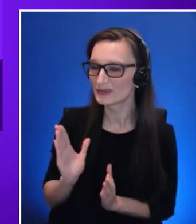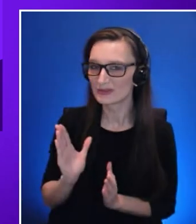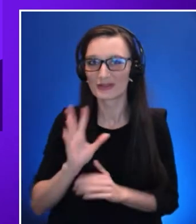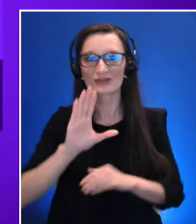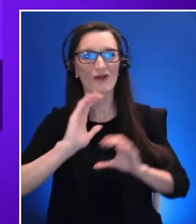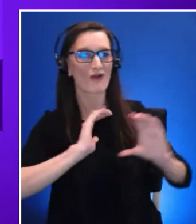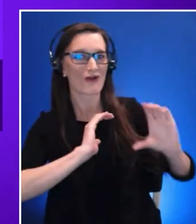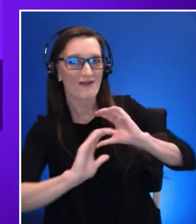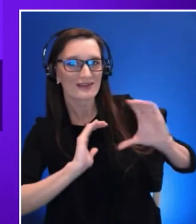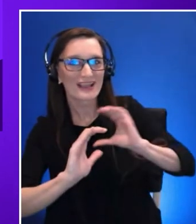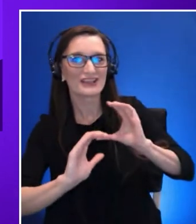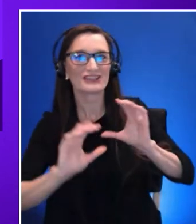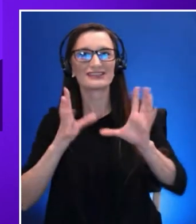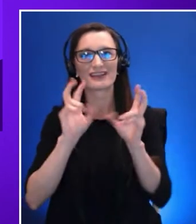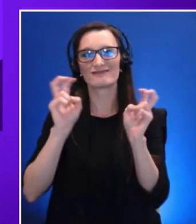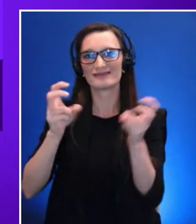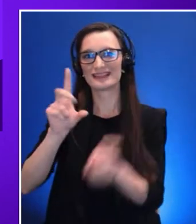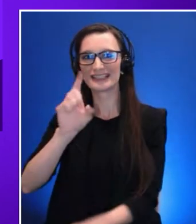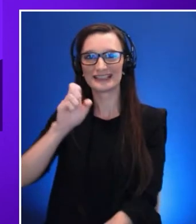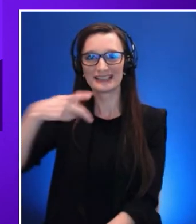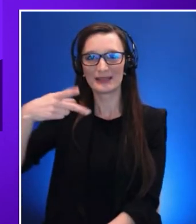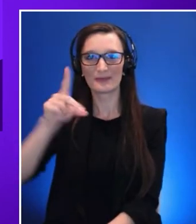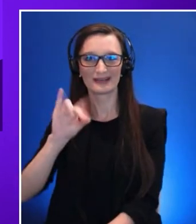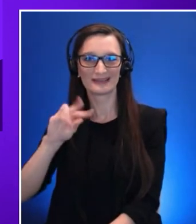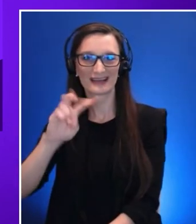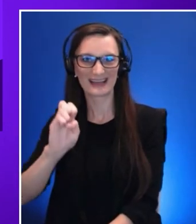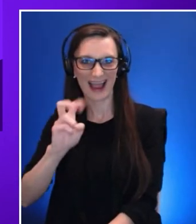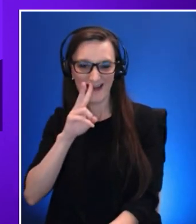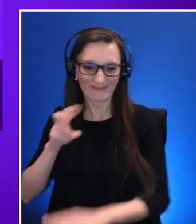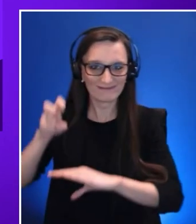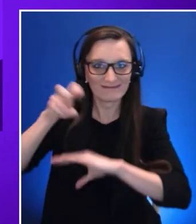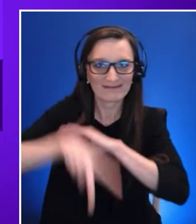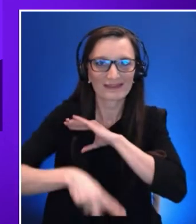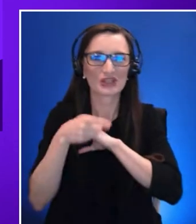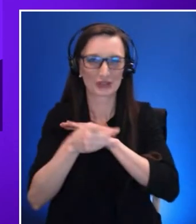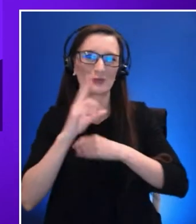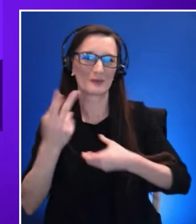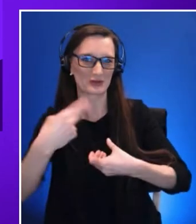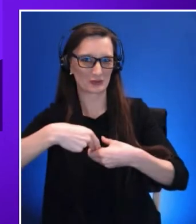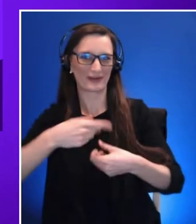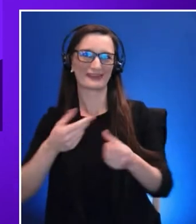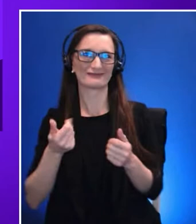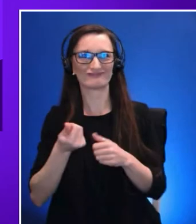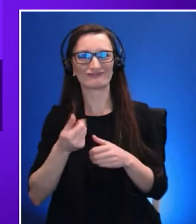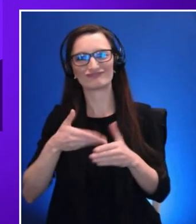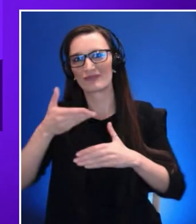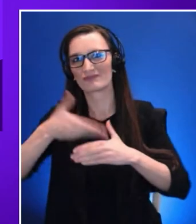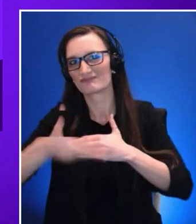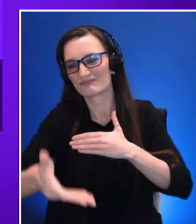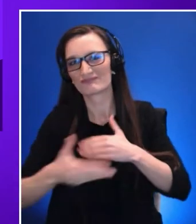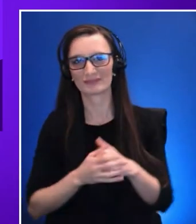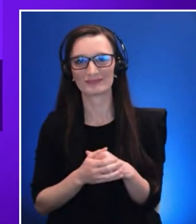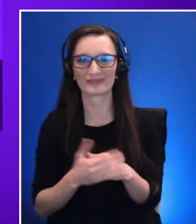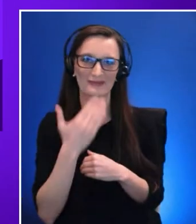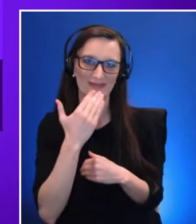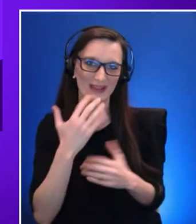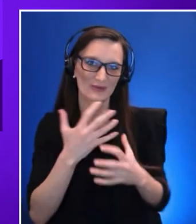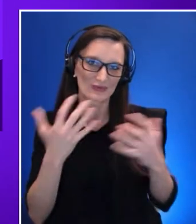you'll be participating in over the next few days so thank you very much for that